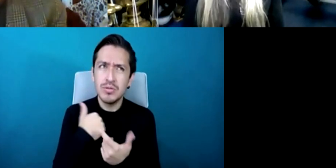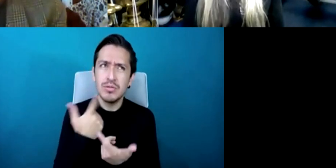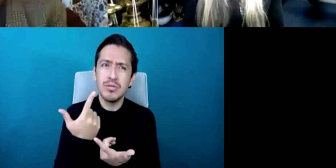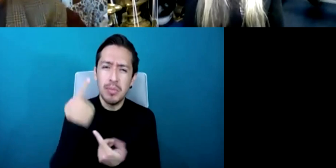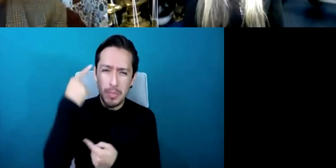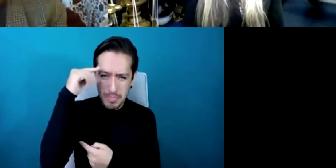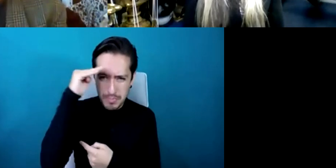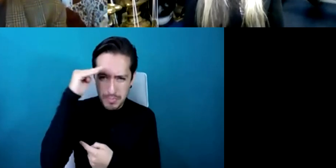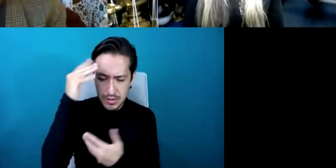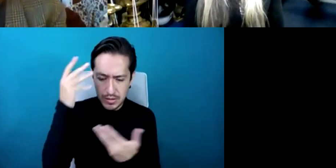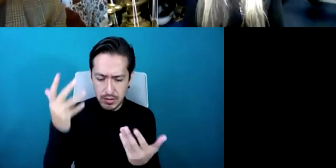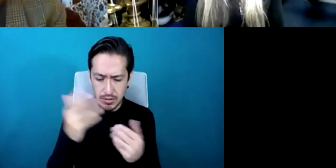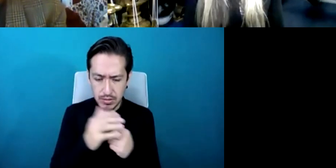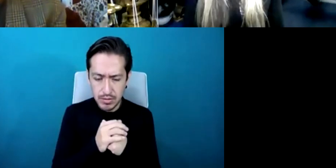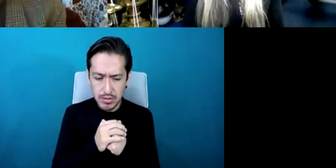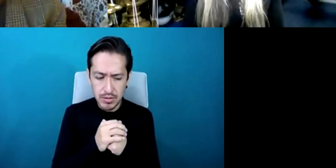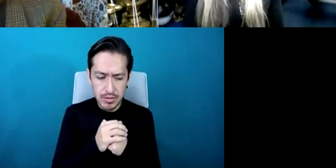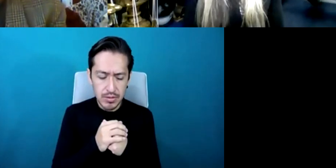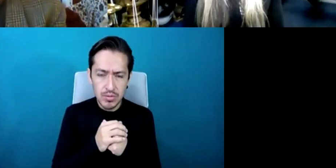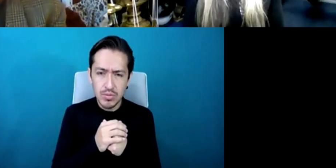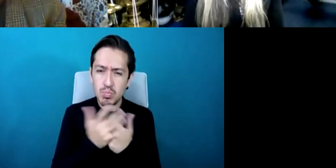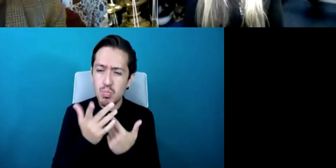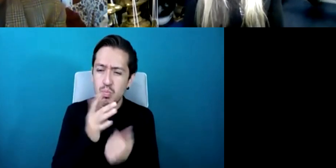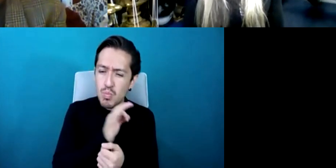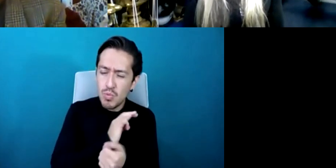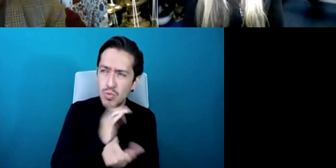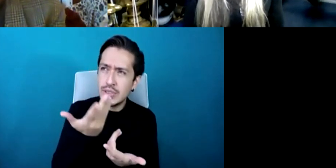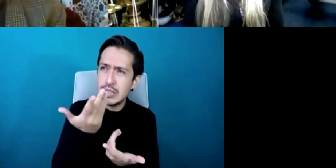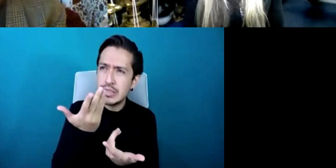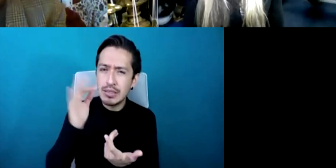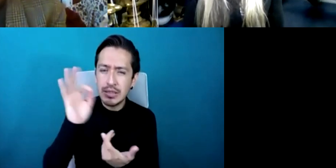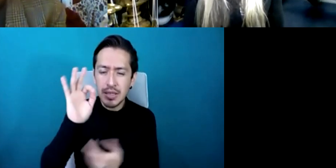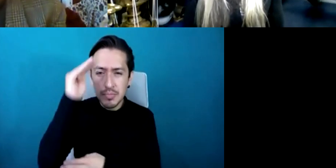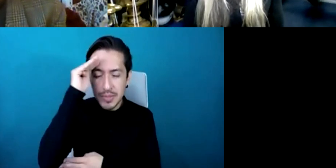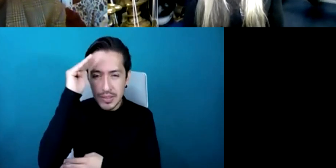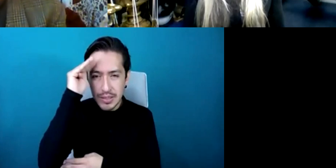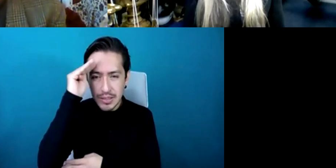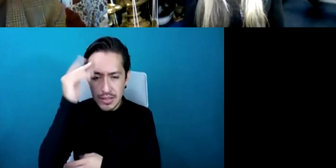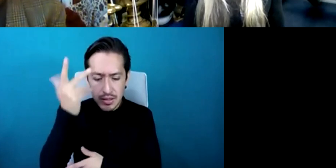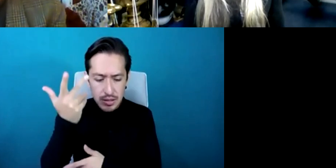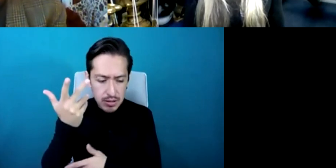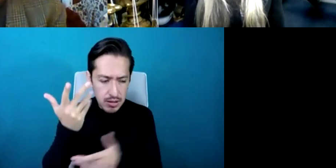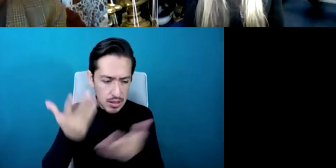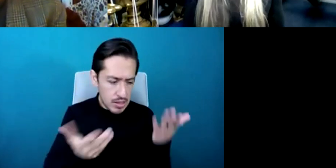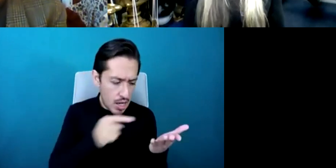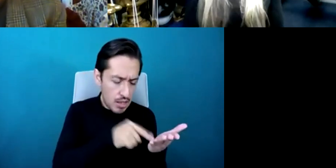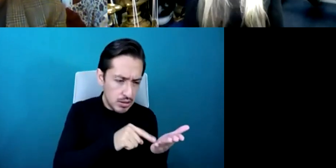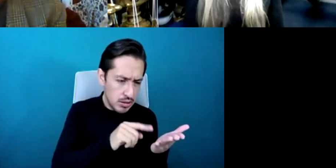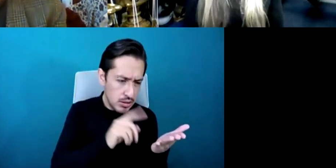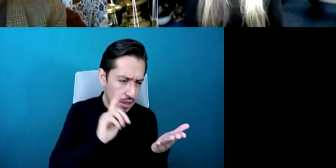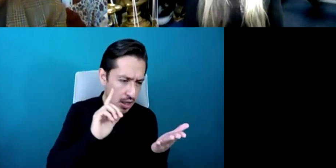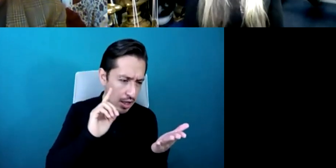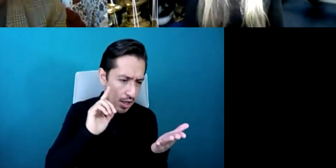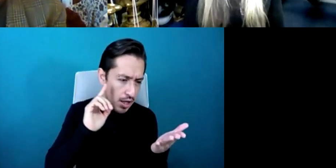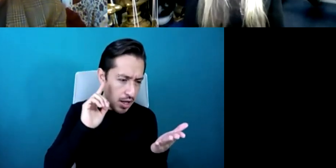one might think of the relation between listening and inclusion in terms of synonymity